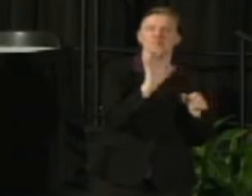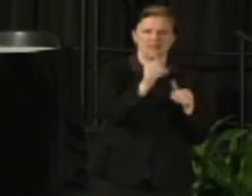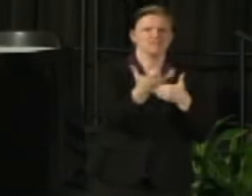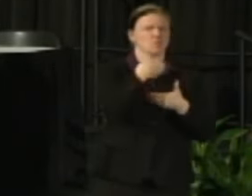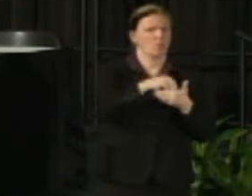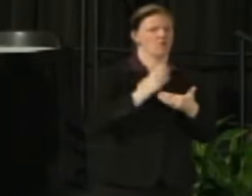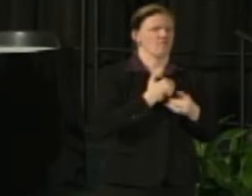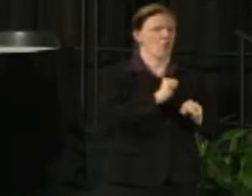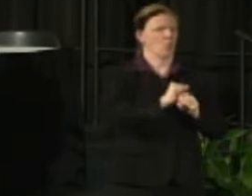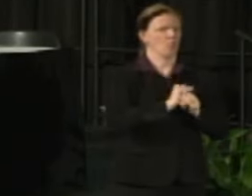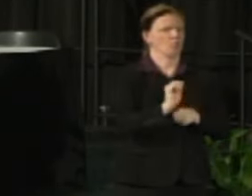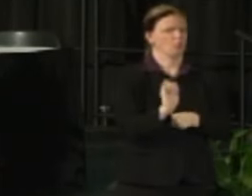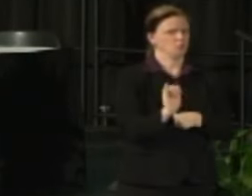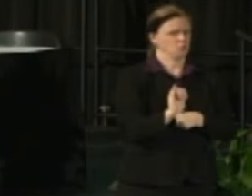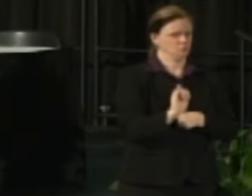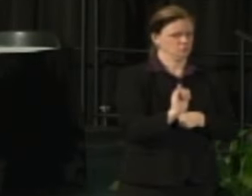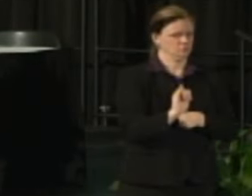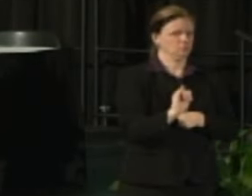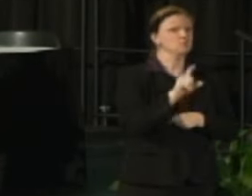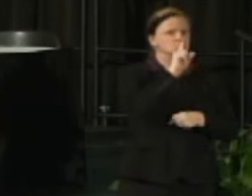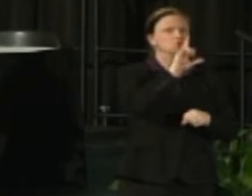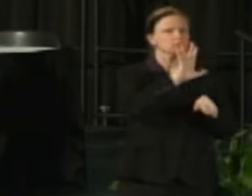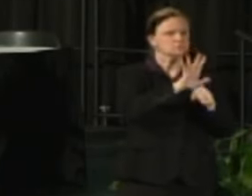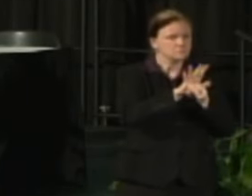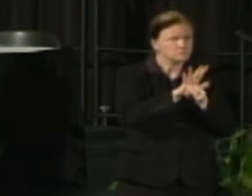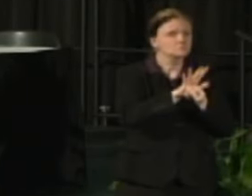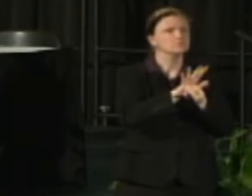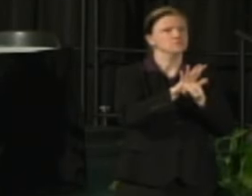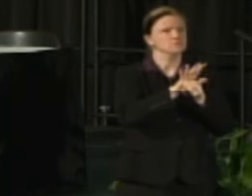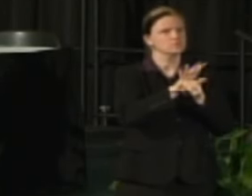of this task force is we'll need to ensure that we have a coherent strategy